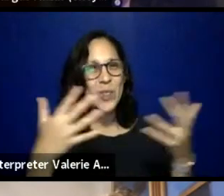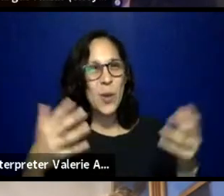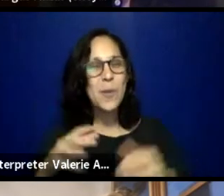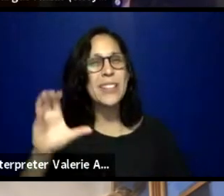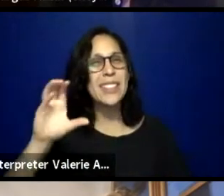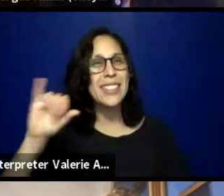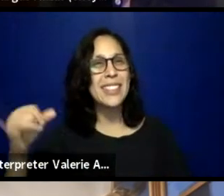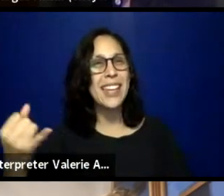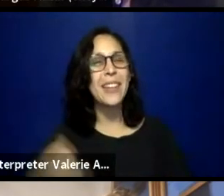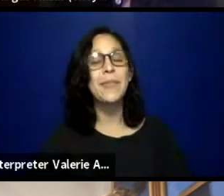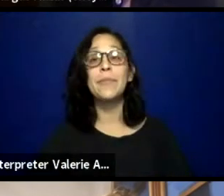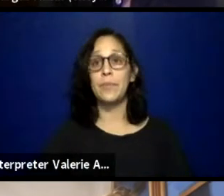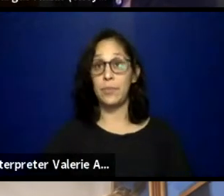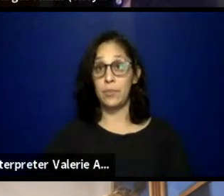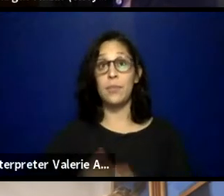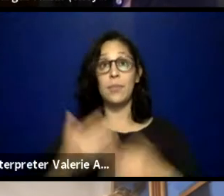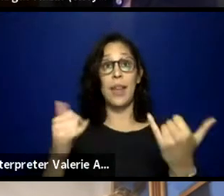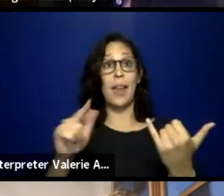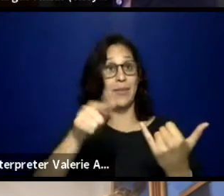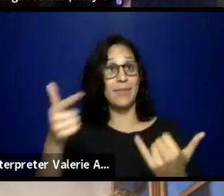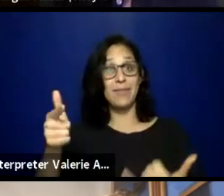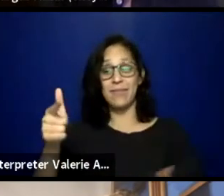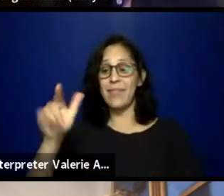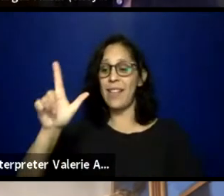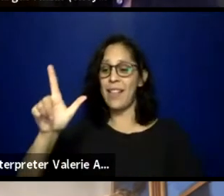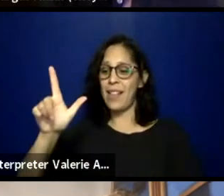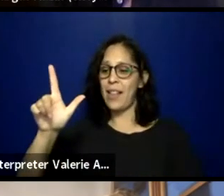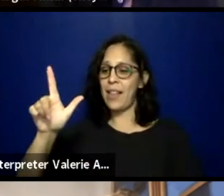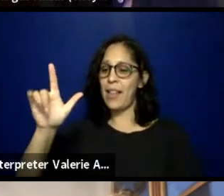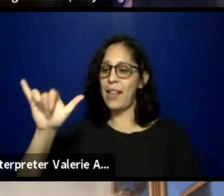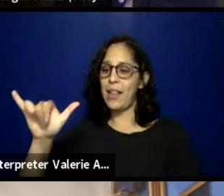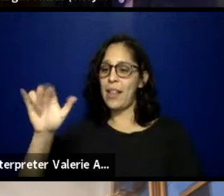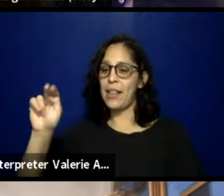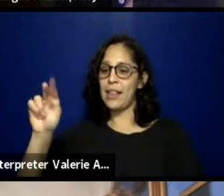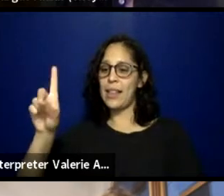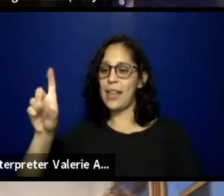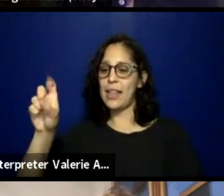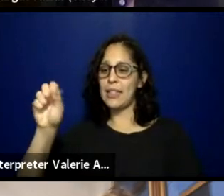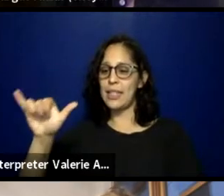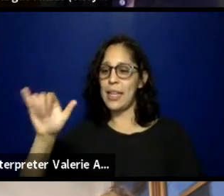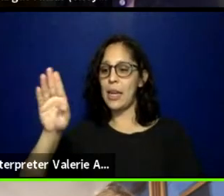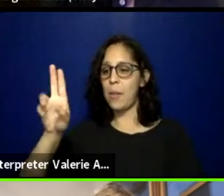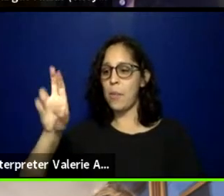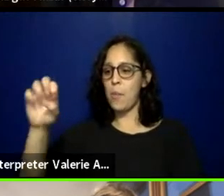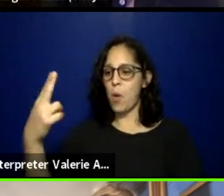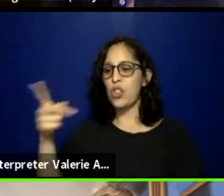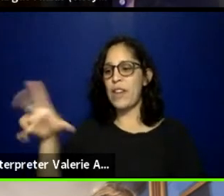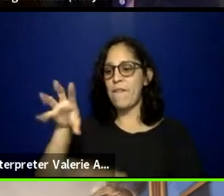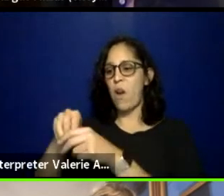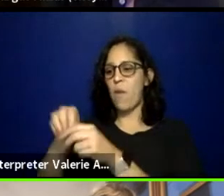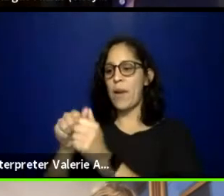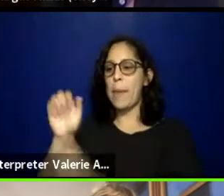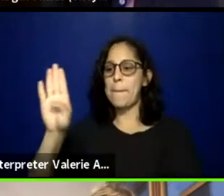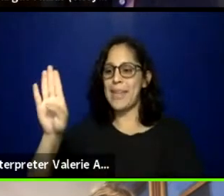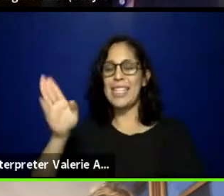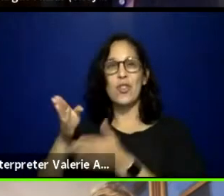Let's go over to Lyndsay, Lyndsay Burch, with B Street Theatre. Hi, everyone, really excited to be here.